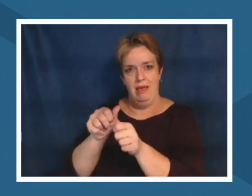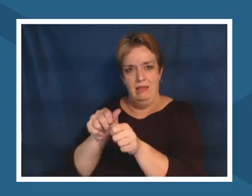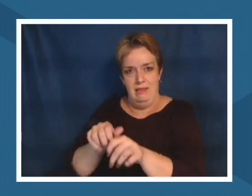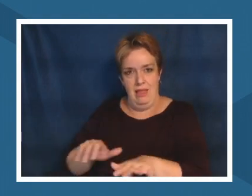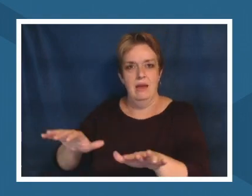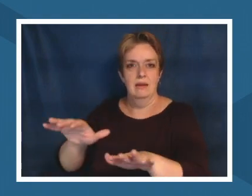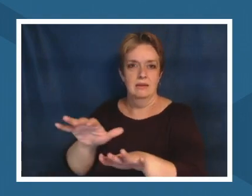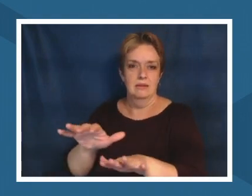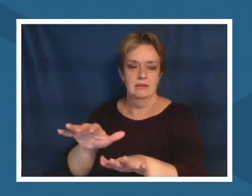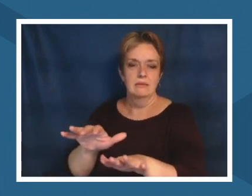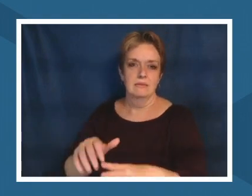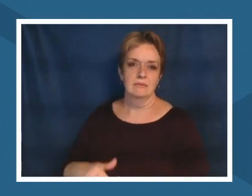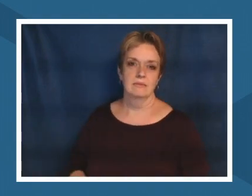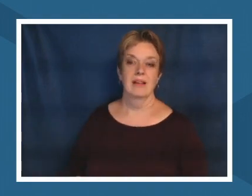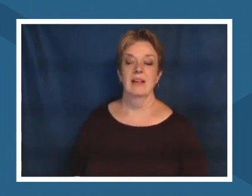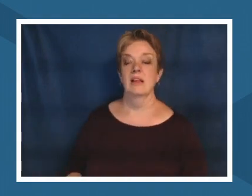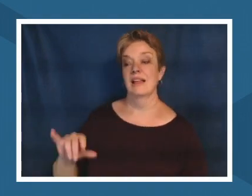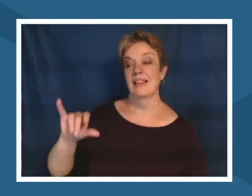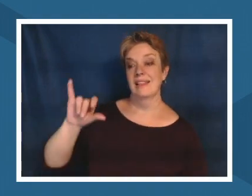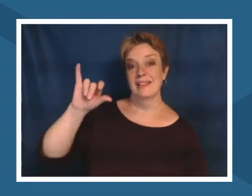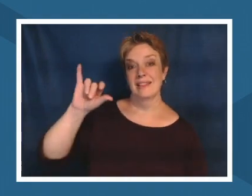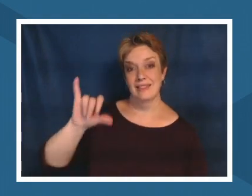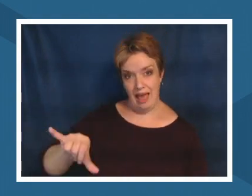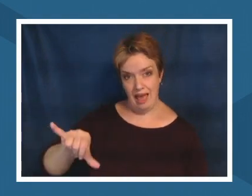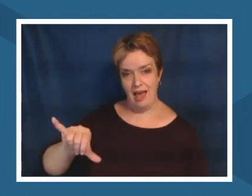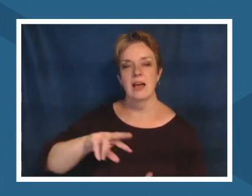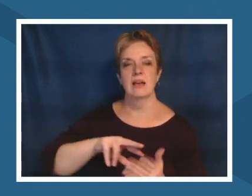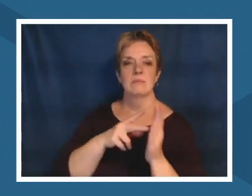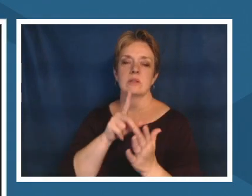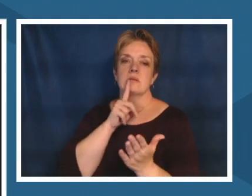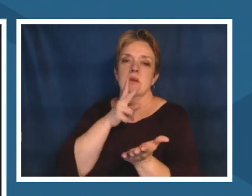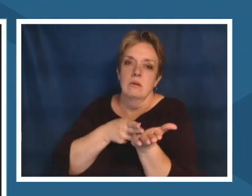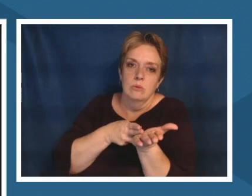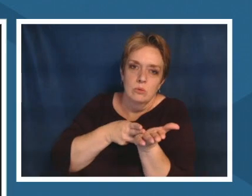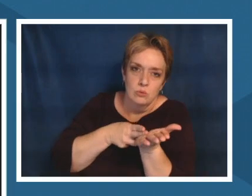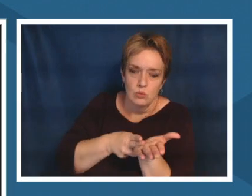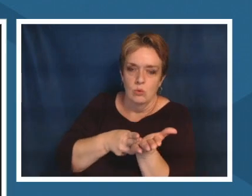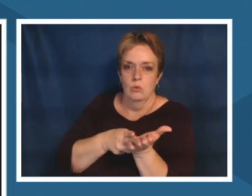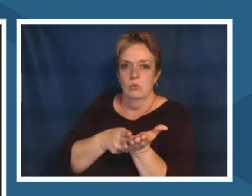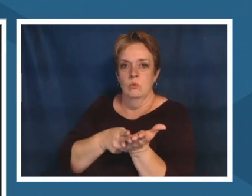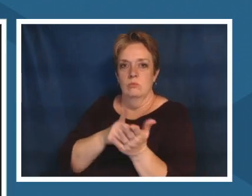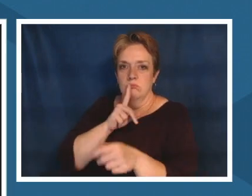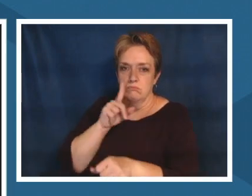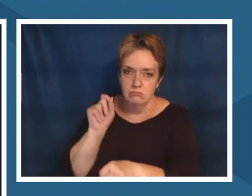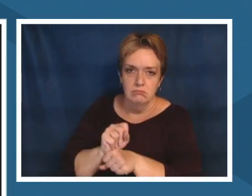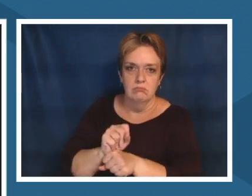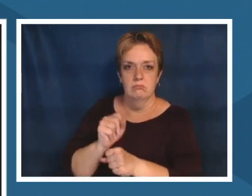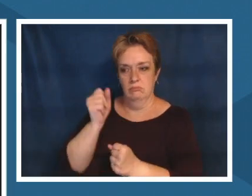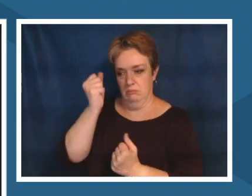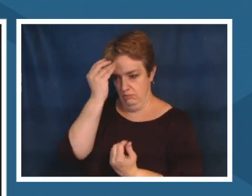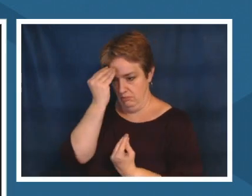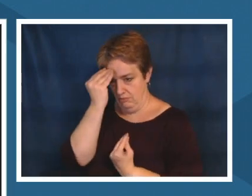uh the essence of true land acknowledgement um